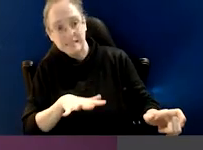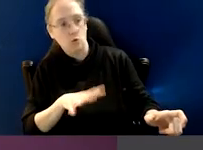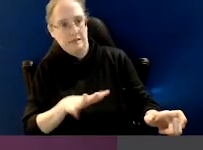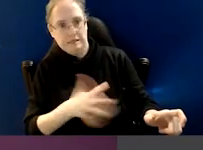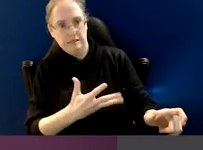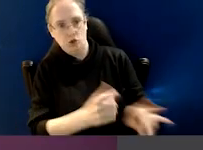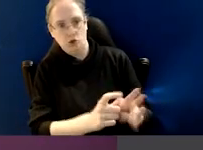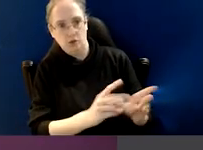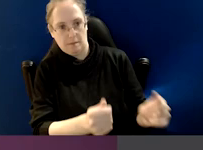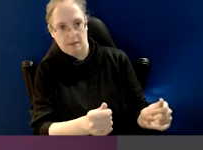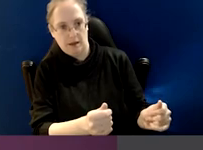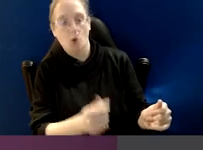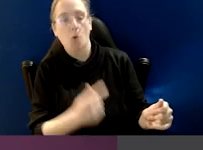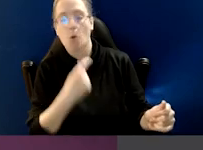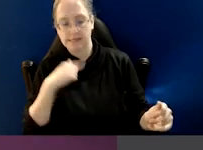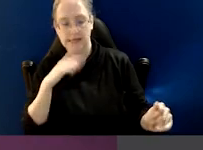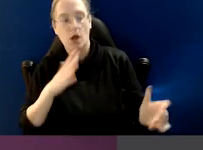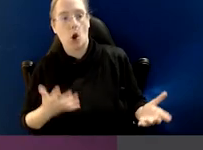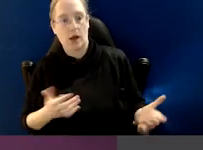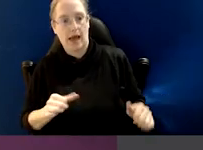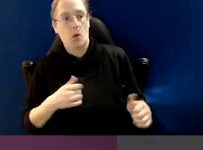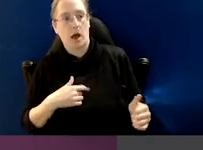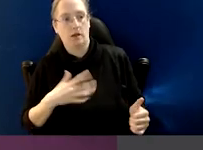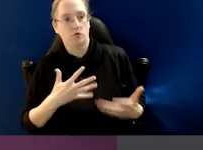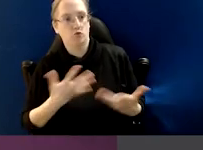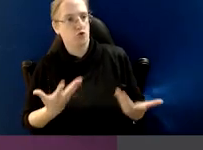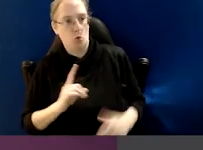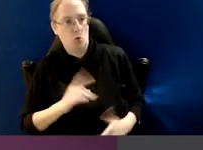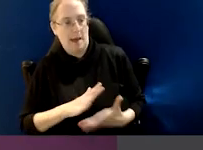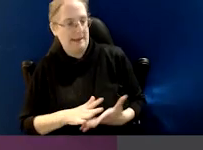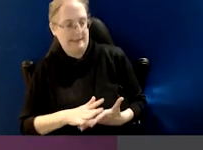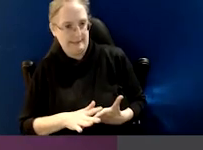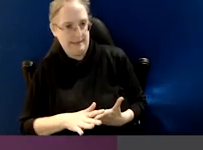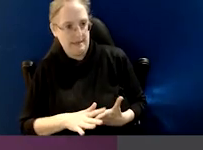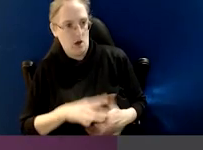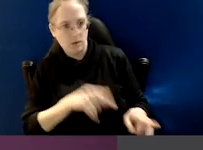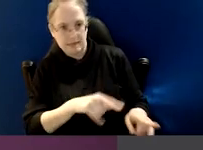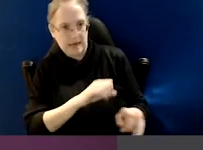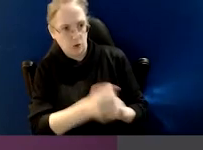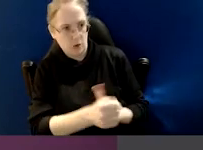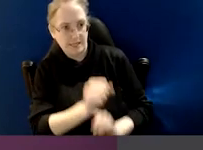well, so what, what were the consequences of that? How important was it? How serious was it?